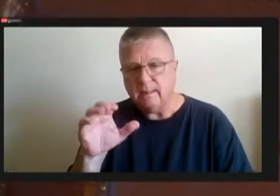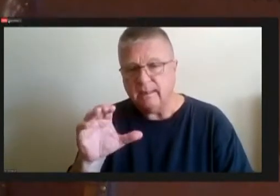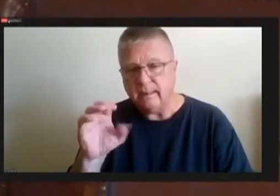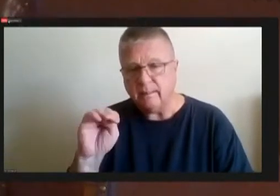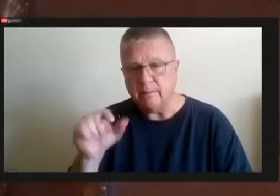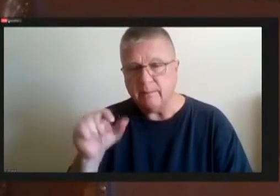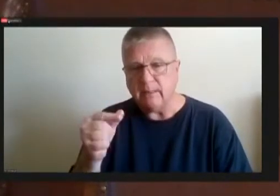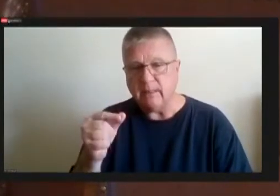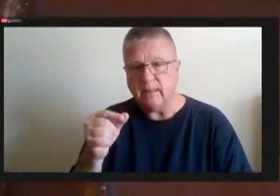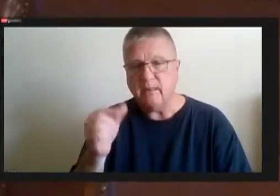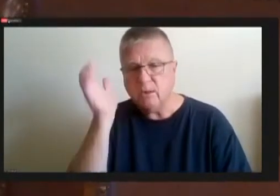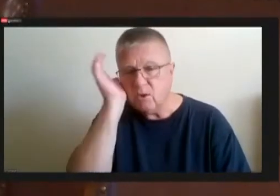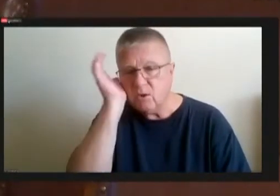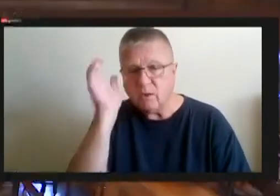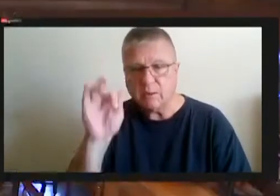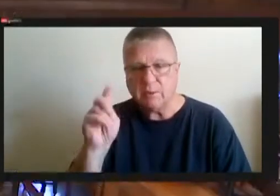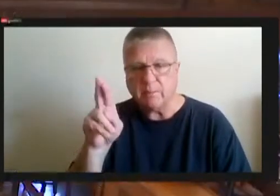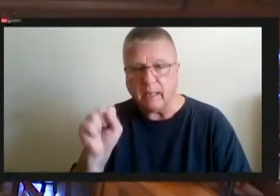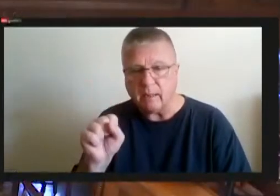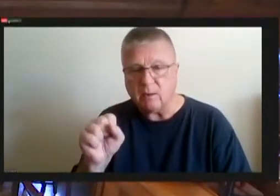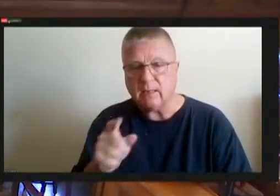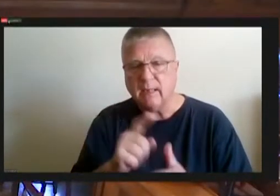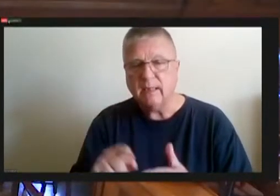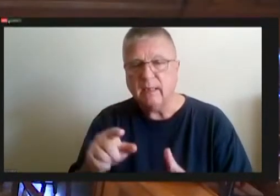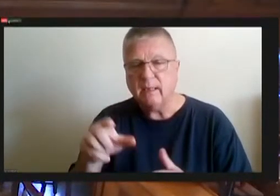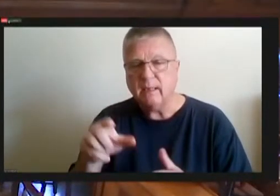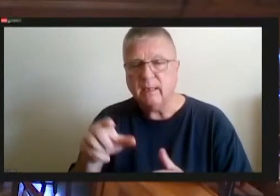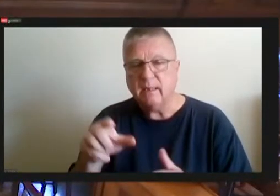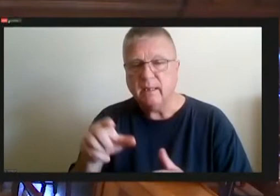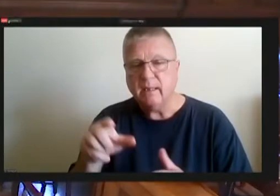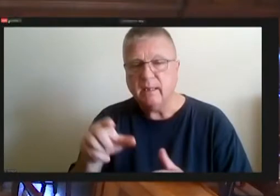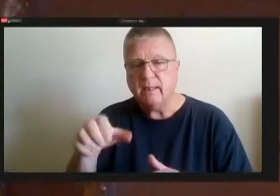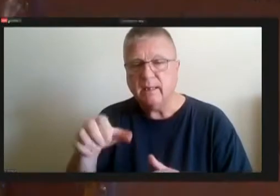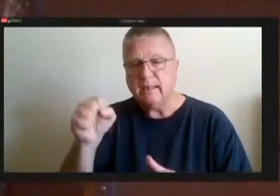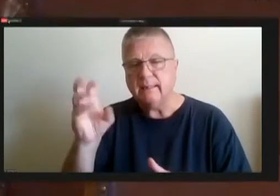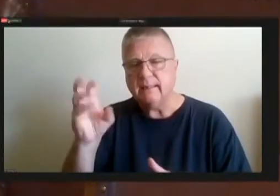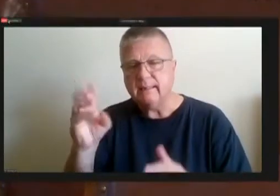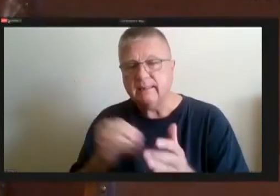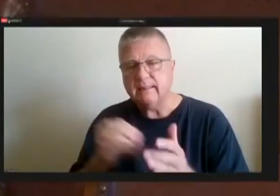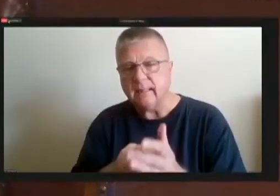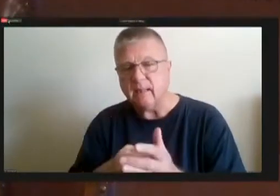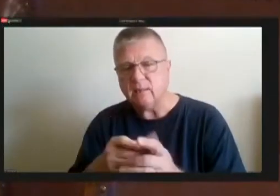a number here. I believe that we're reading that Chris.